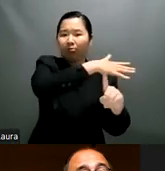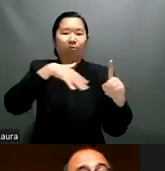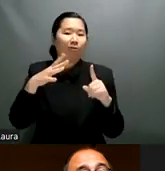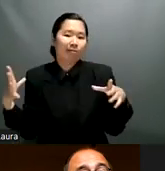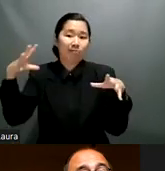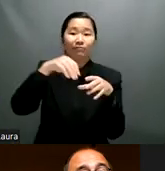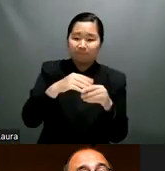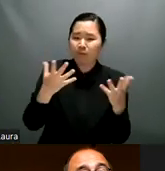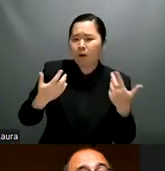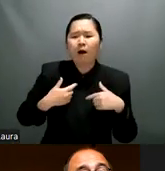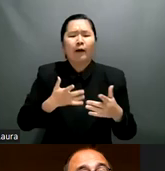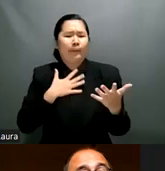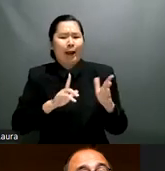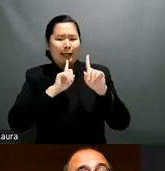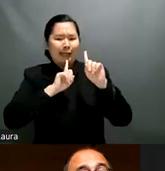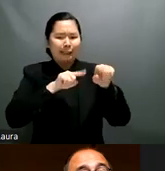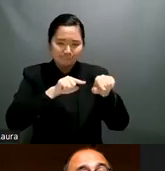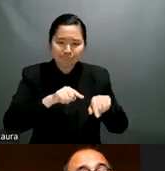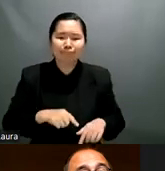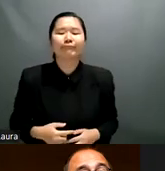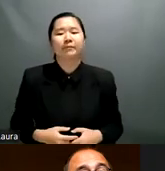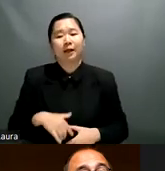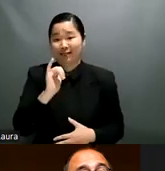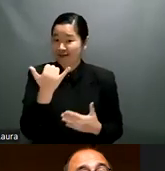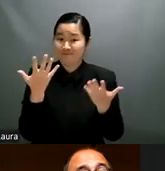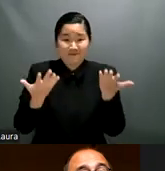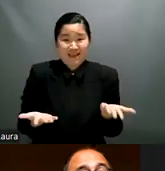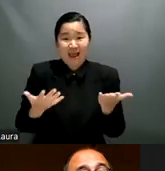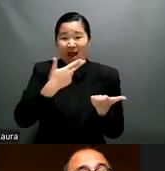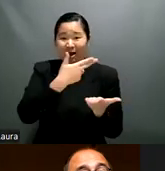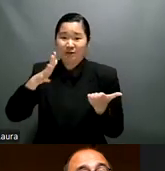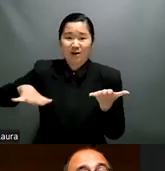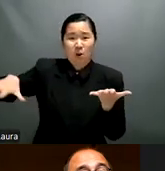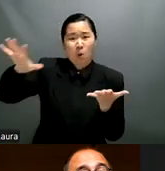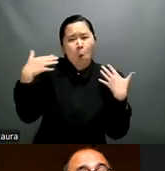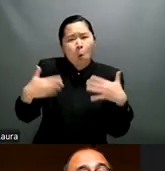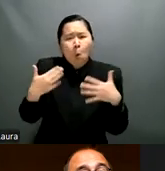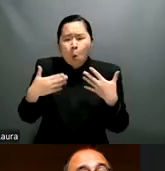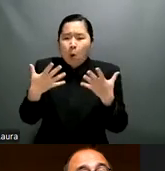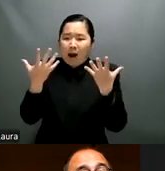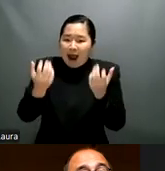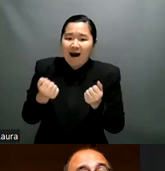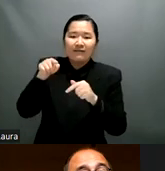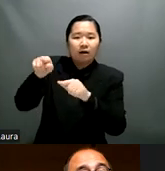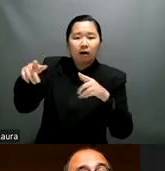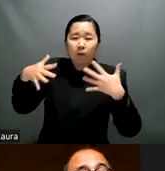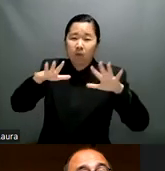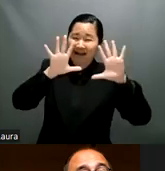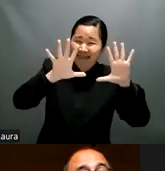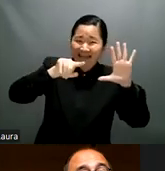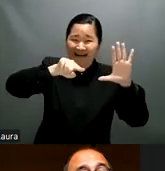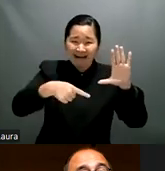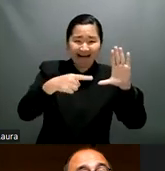under ministry of social services and it's uh it's the function is more like a place to dispose